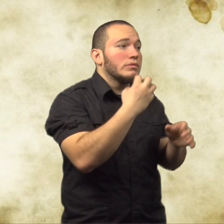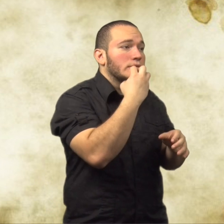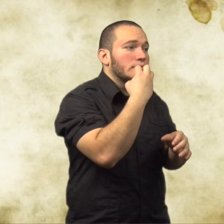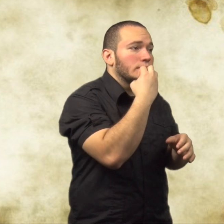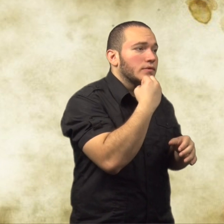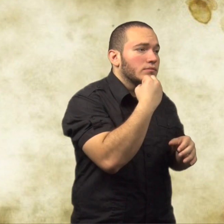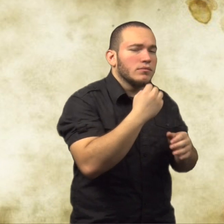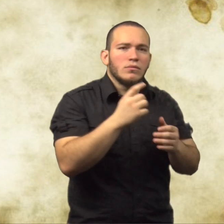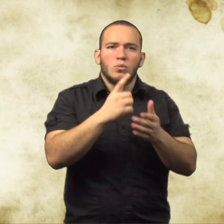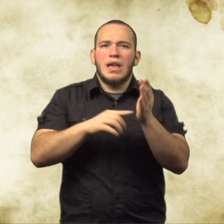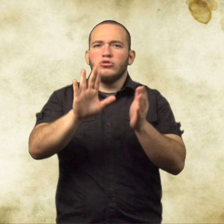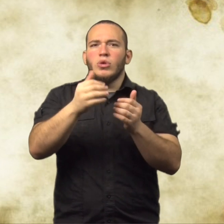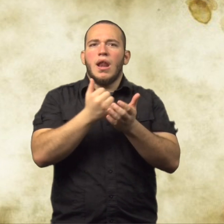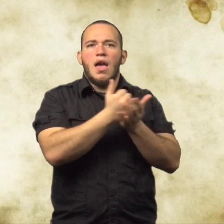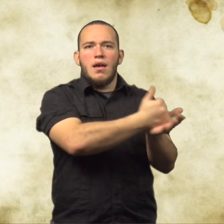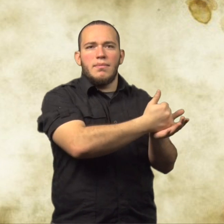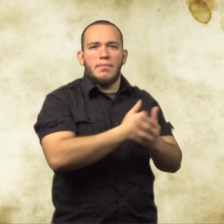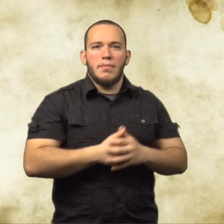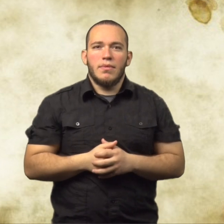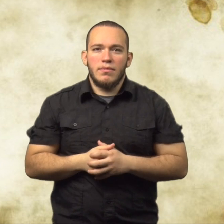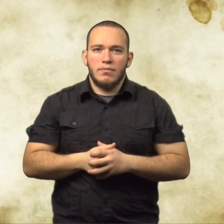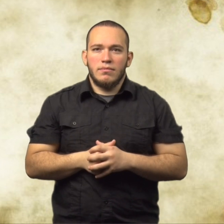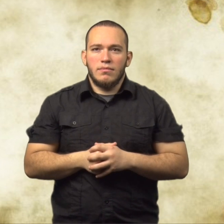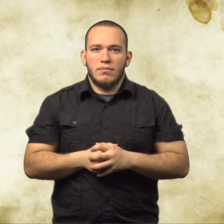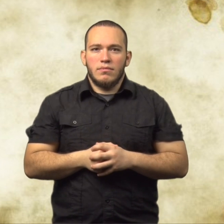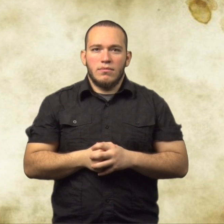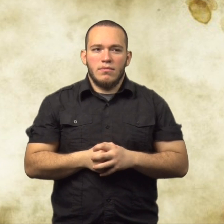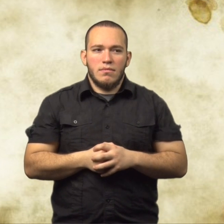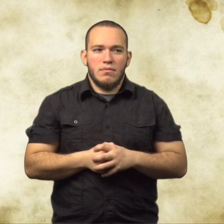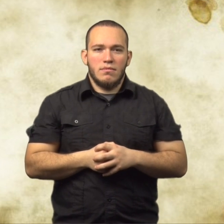Have you had somebody lose something they care about? How did you help them?